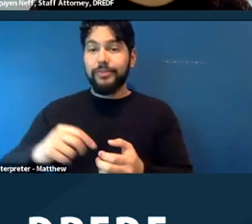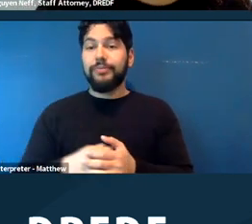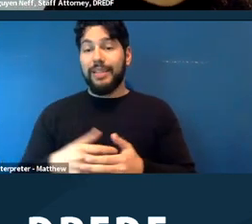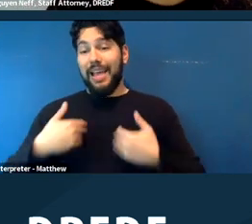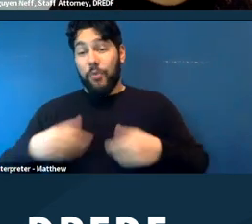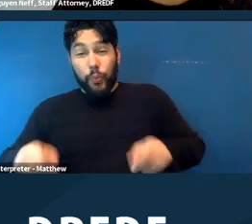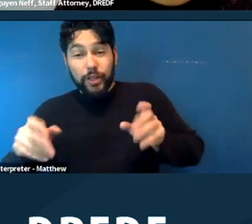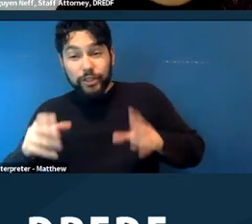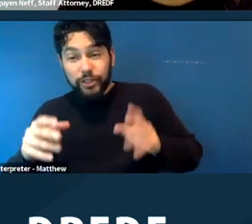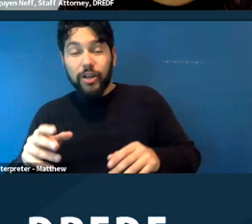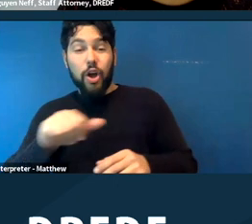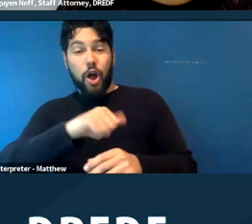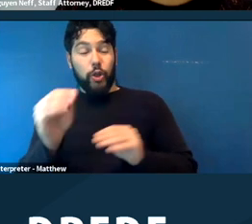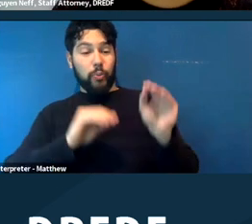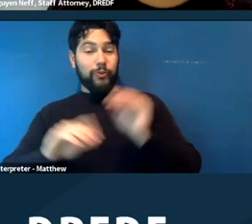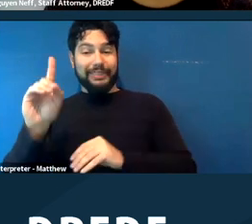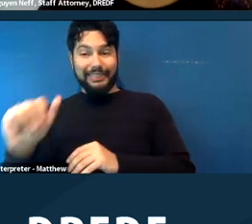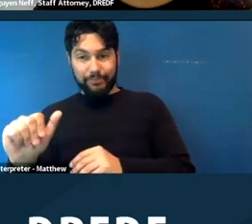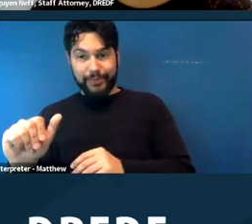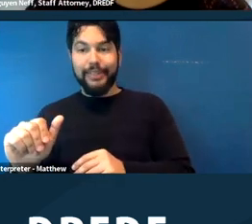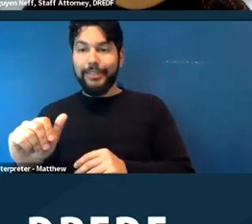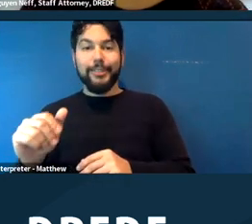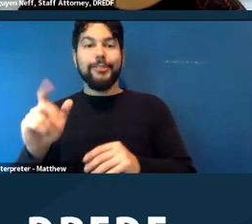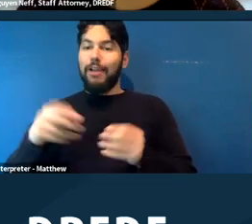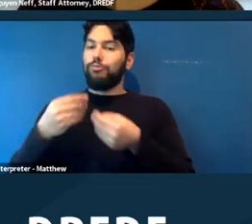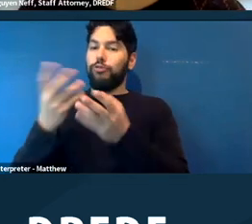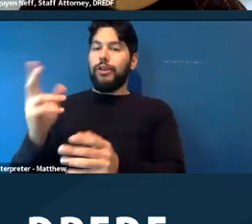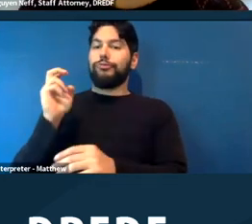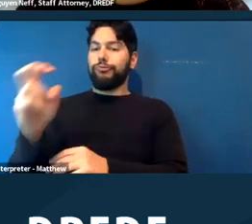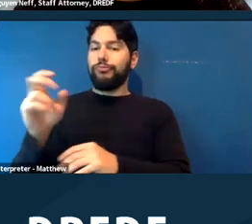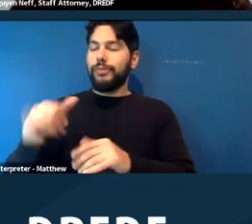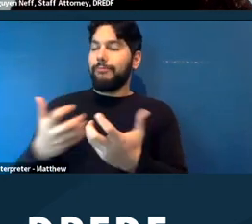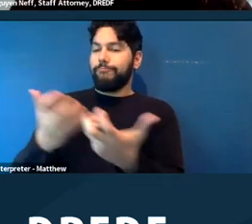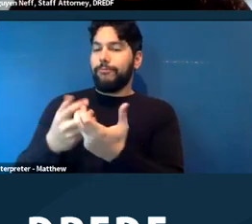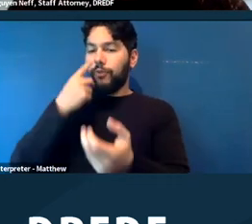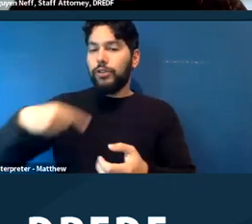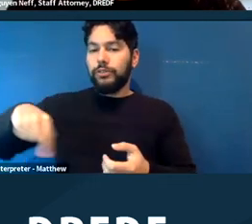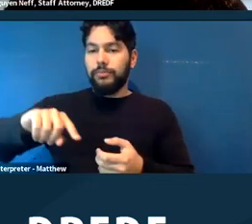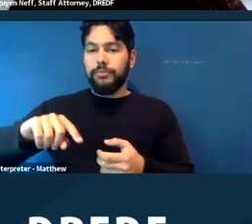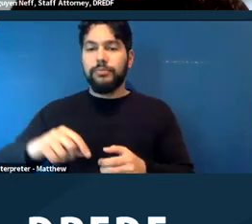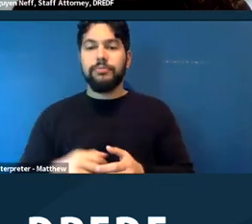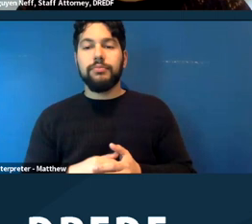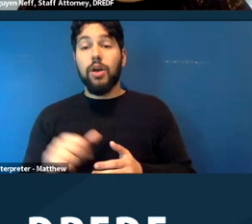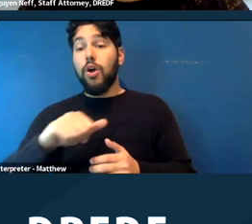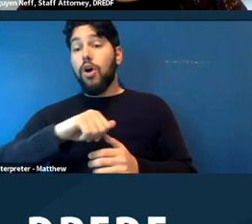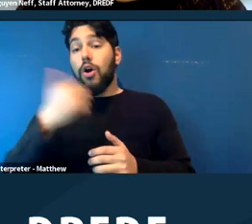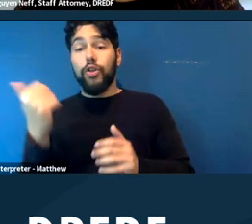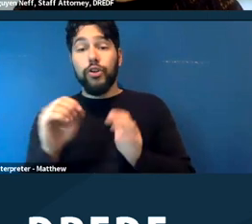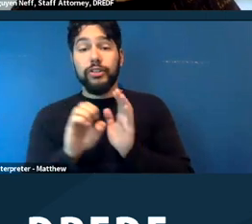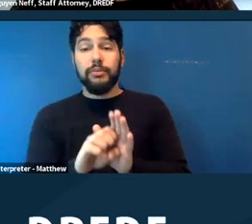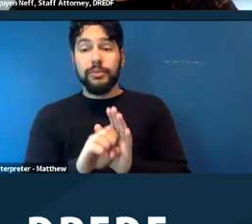or people that require special transportation. Some examples of reasonable accommodations,